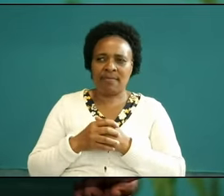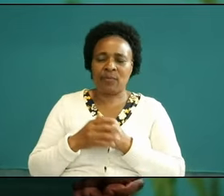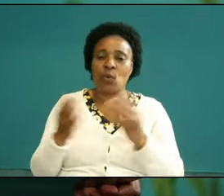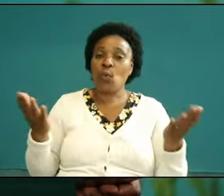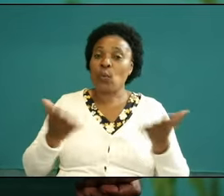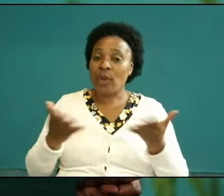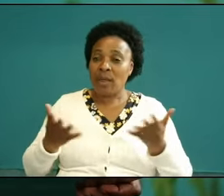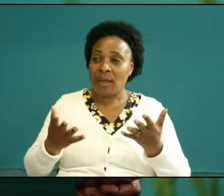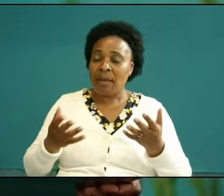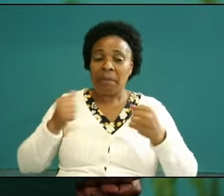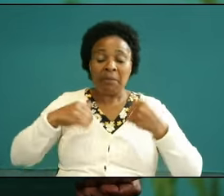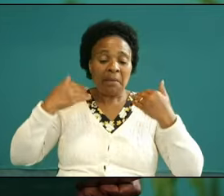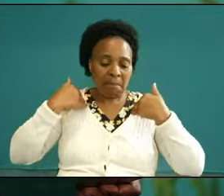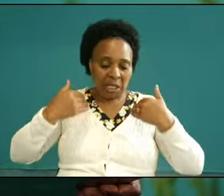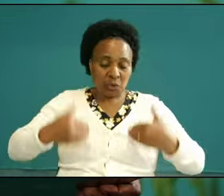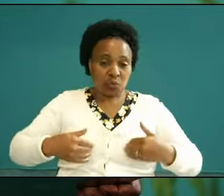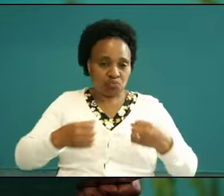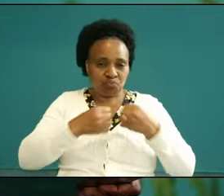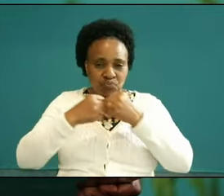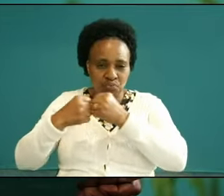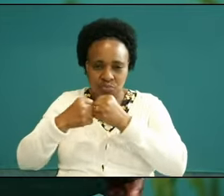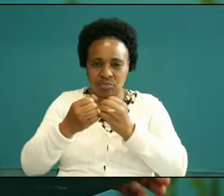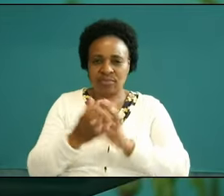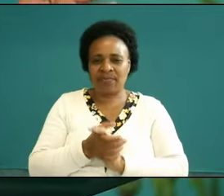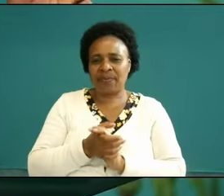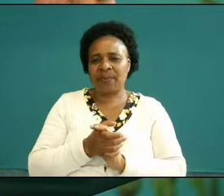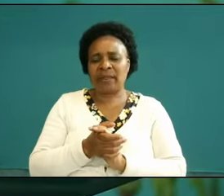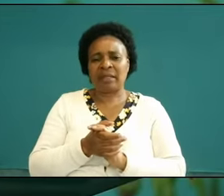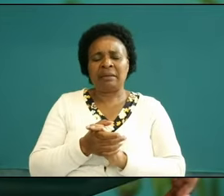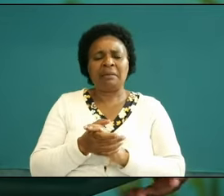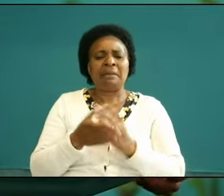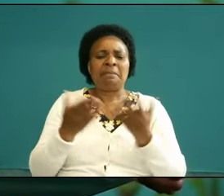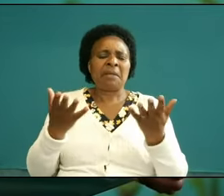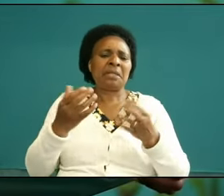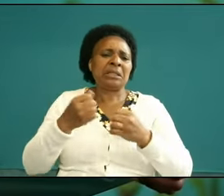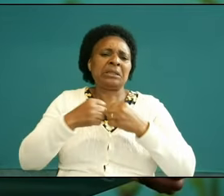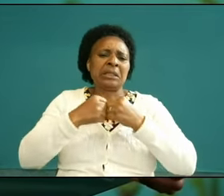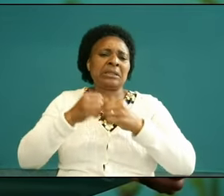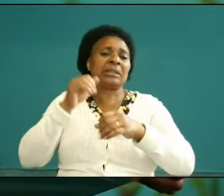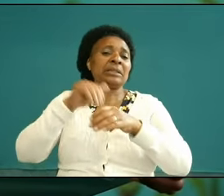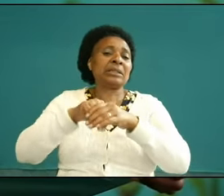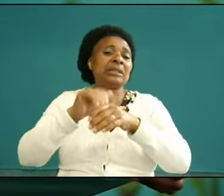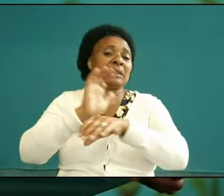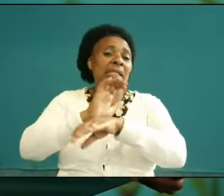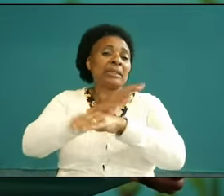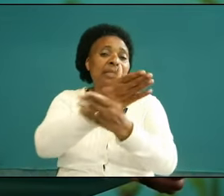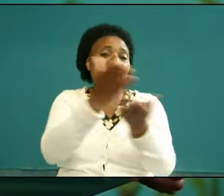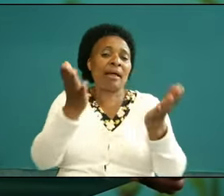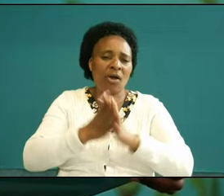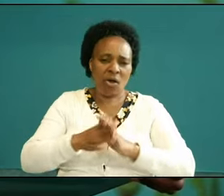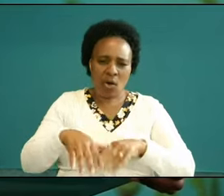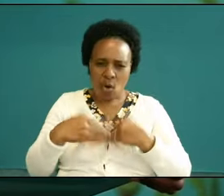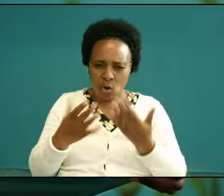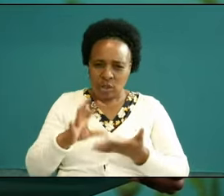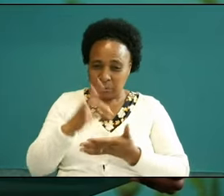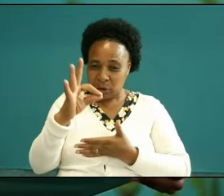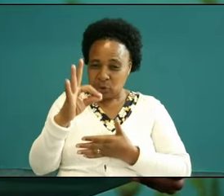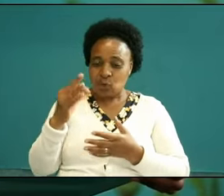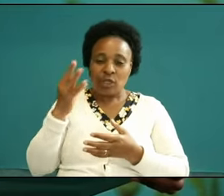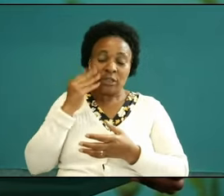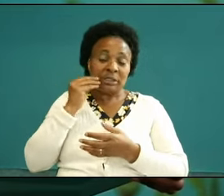it's personal struggles challenges in church or spiritual dryness in your experience or in our